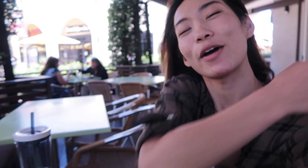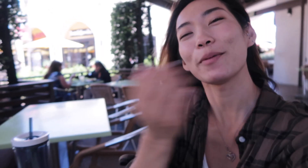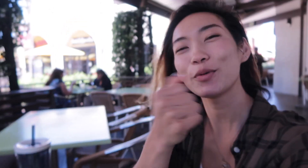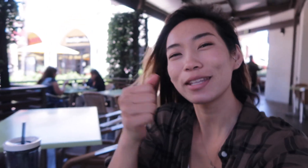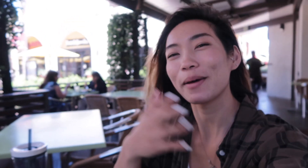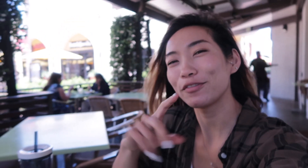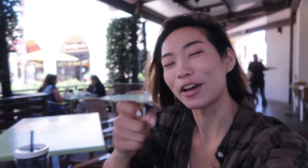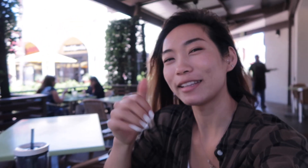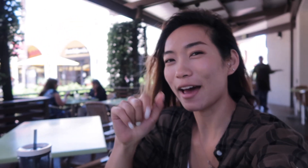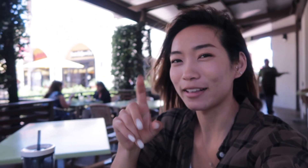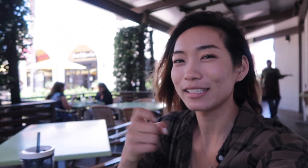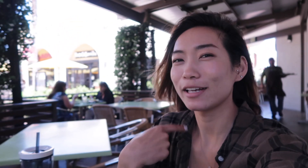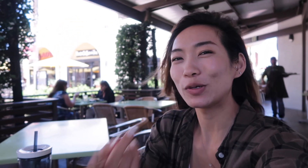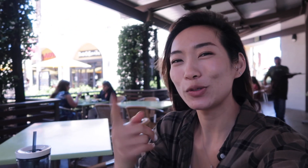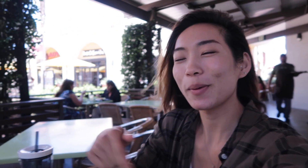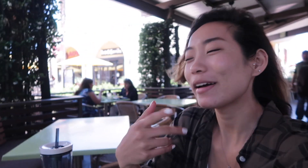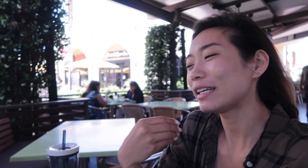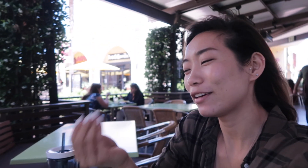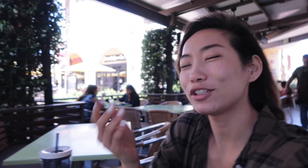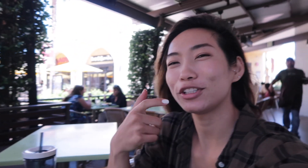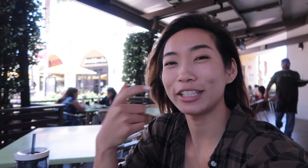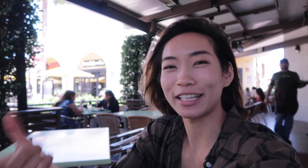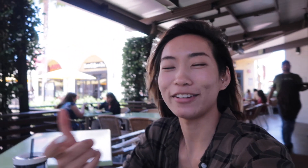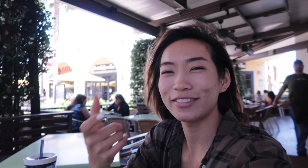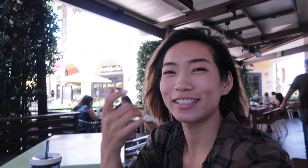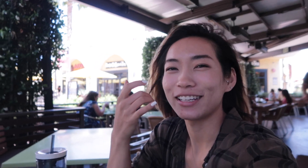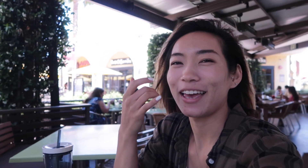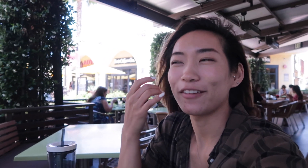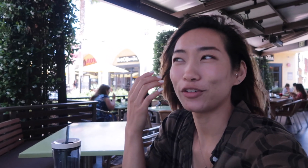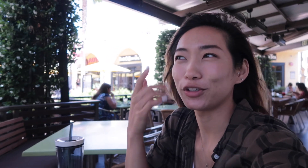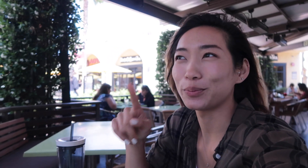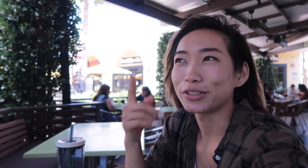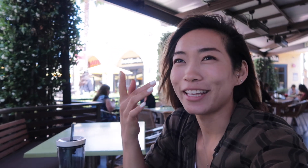so I'm with my friend Alex I told you about and I gave her her gift for her birthday